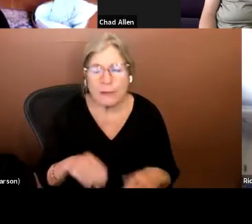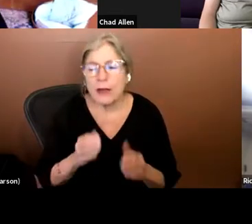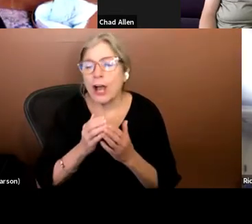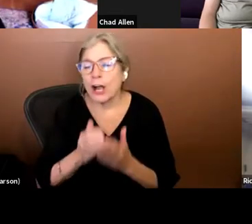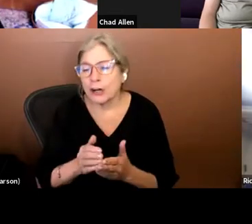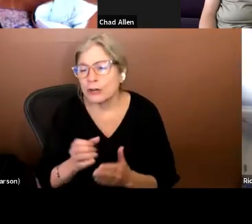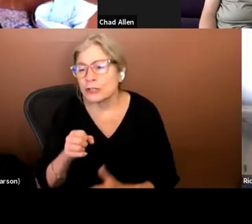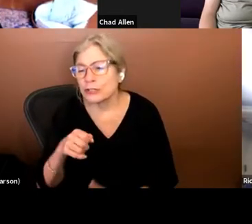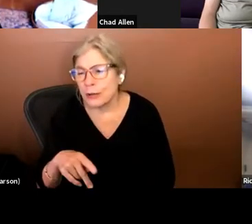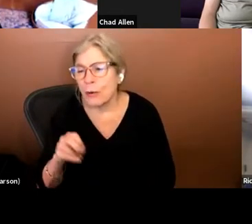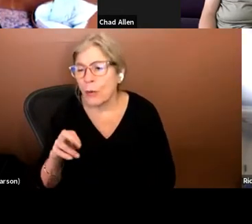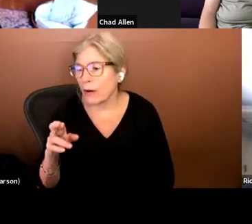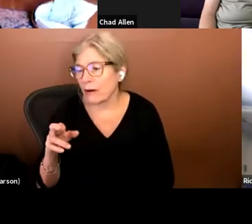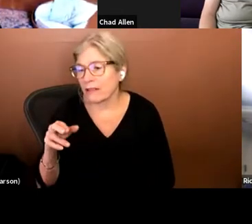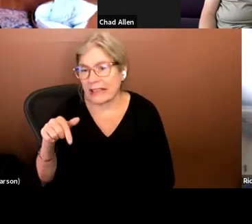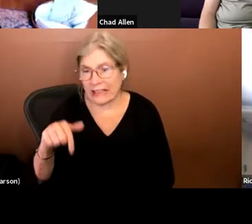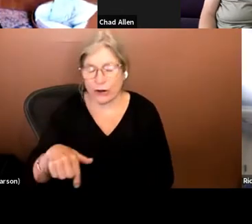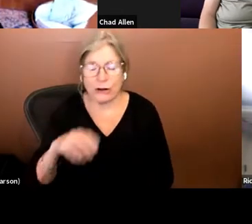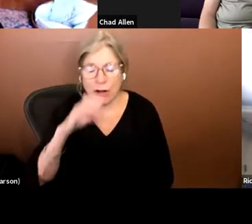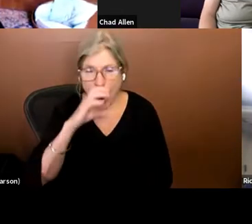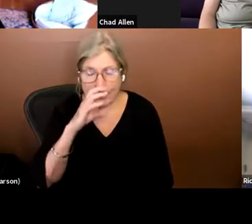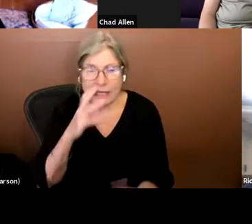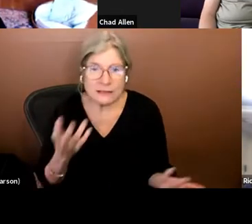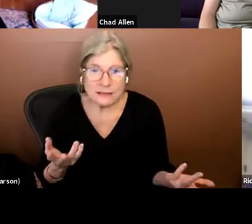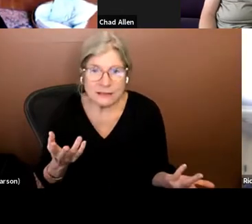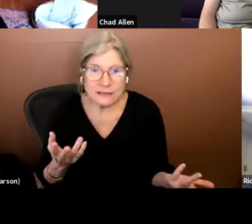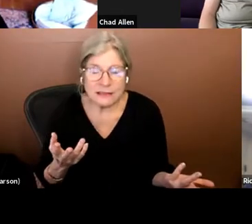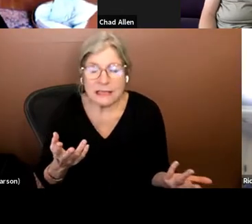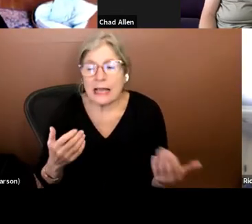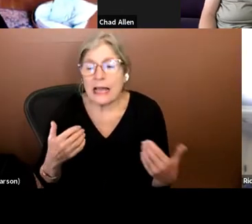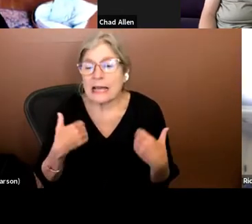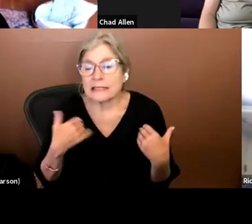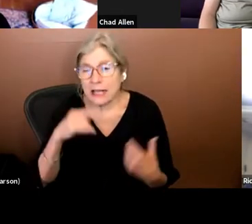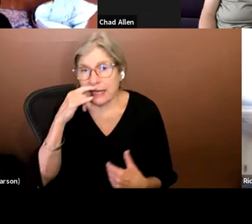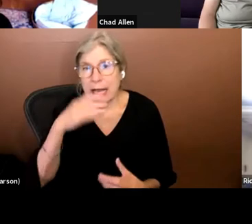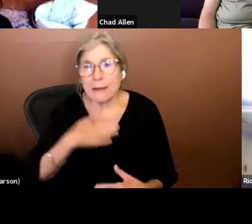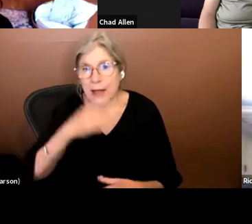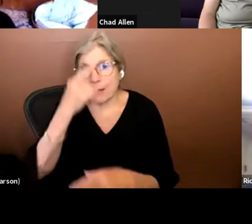comics. I could tell you as a young kid, my younger brother